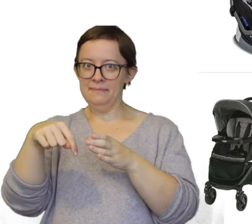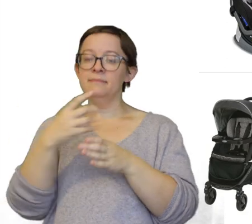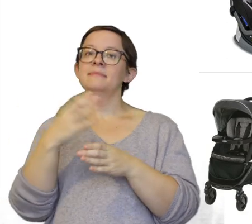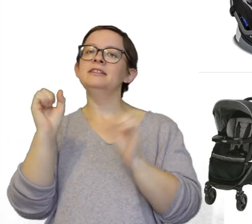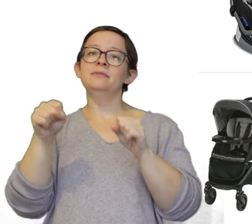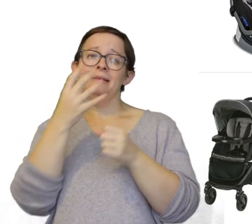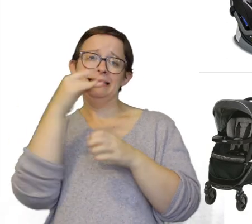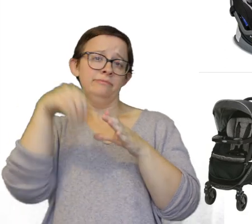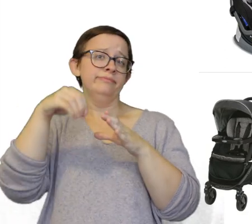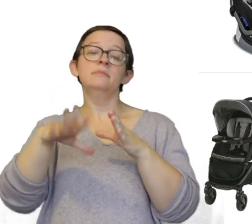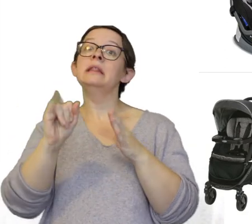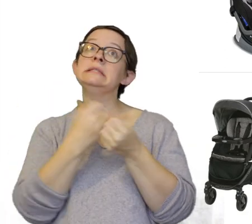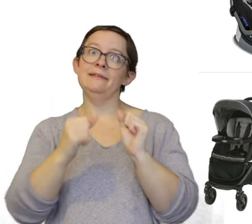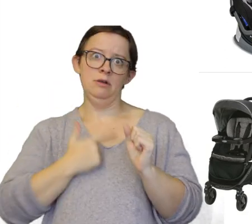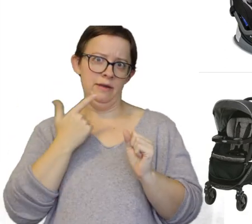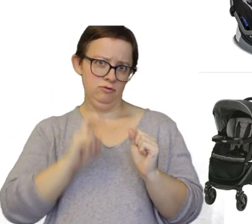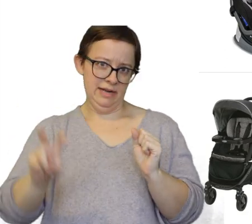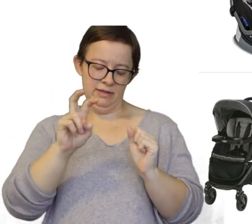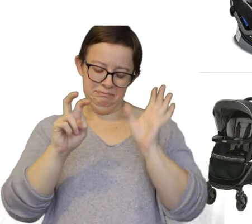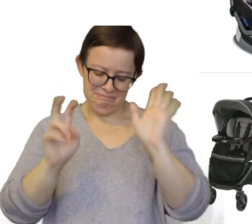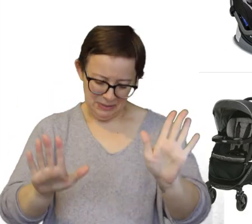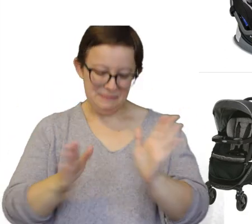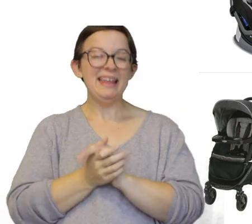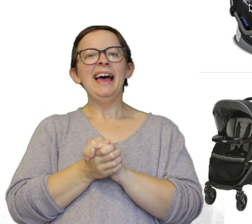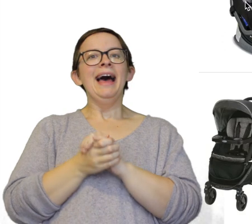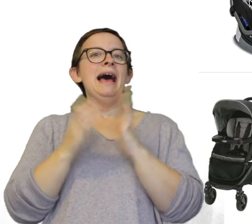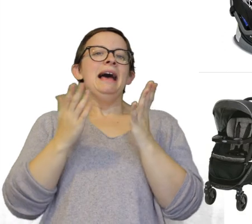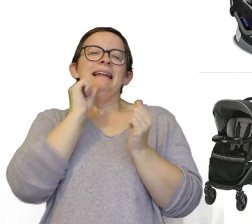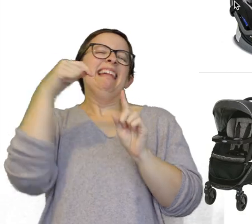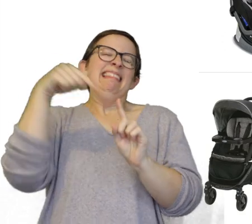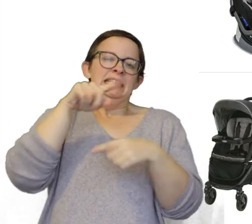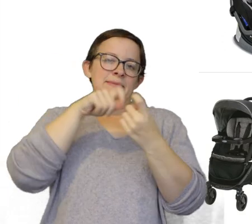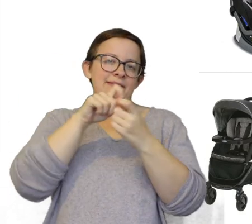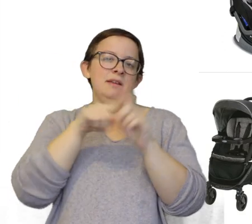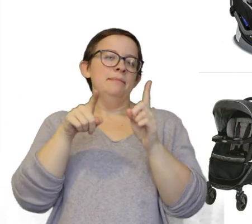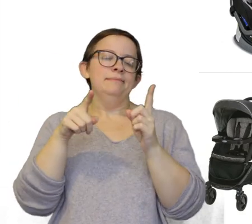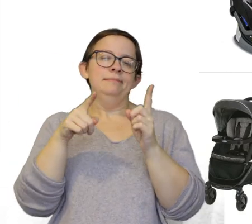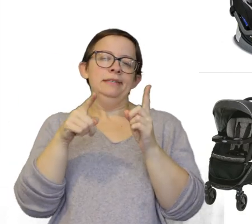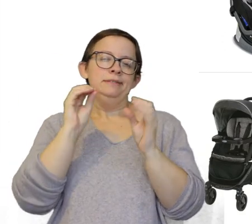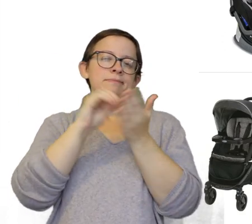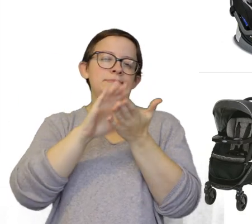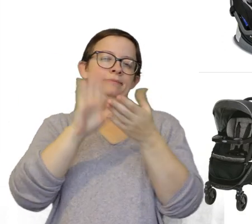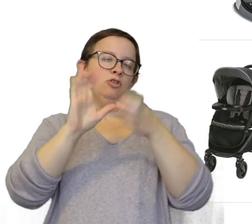and you can put snacks in it and that saves your life when traveling. So um not this one specifically, but put a convertible car seat.